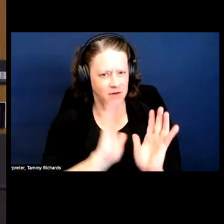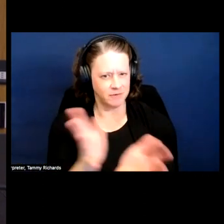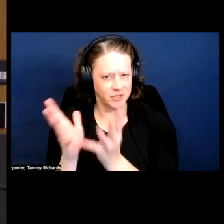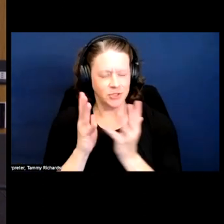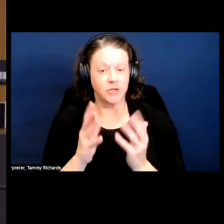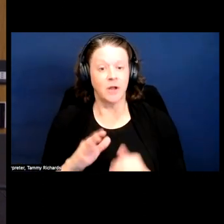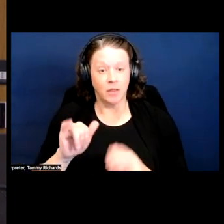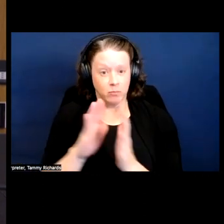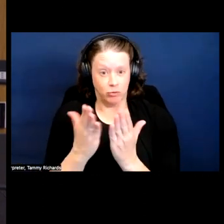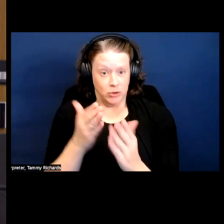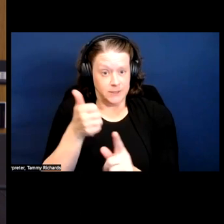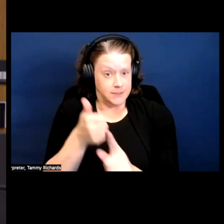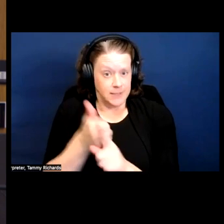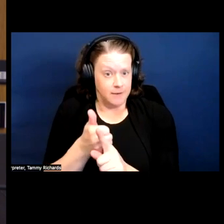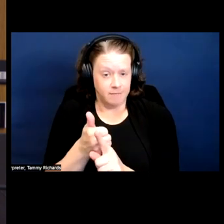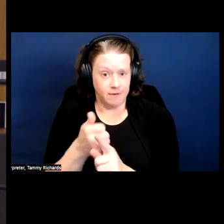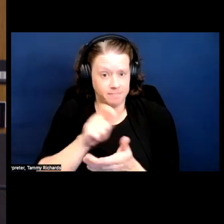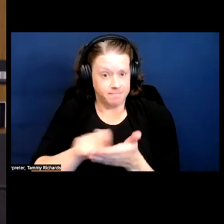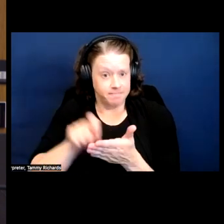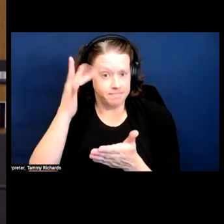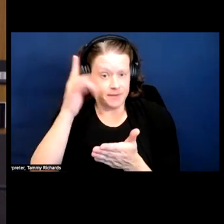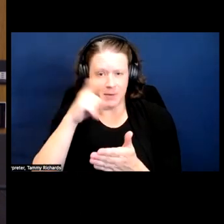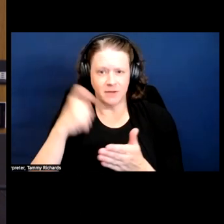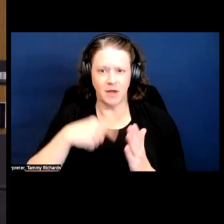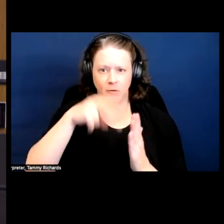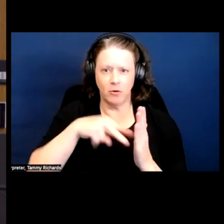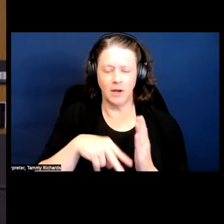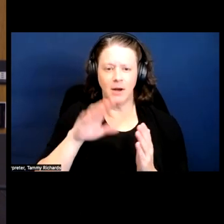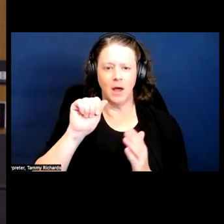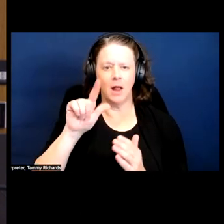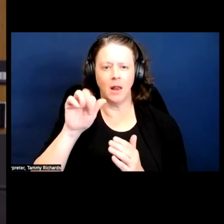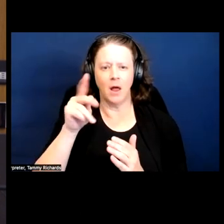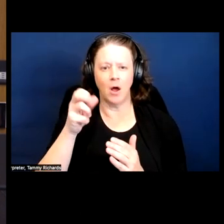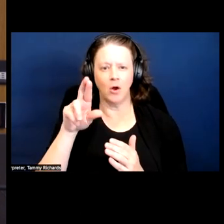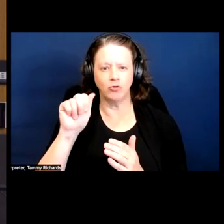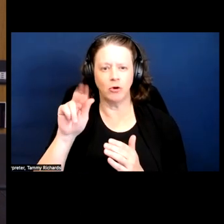And the book itself was sparked by reading Wanda Nelson's body and soul about the Black